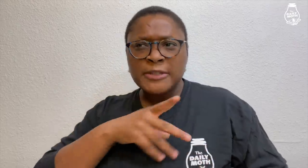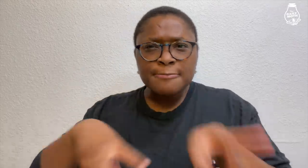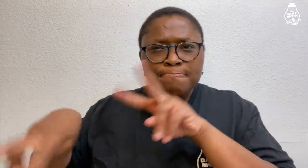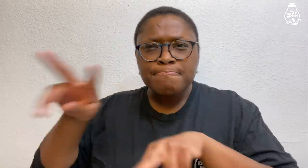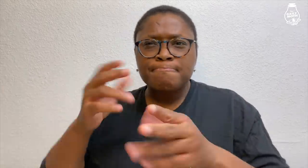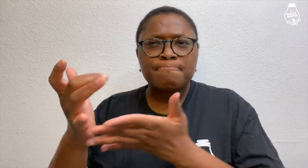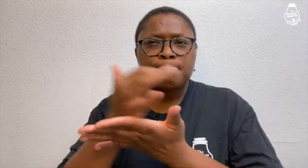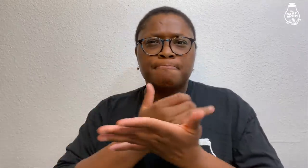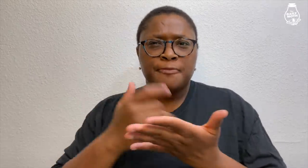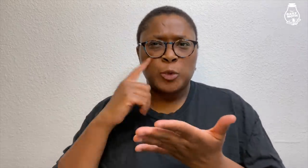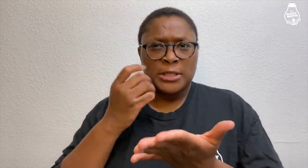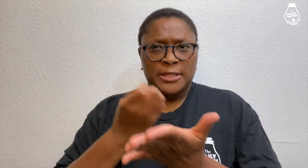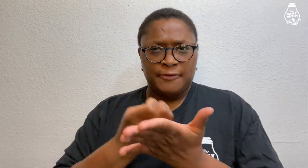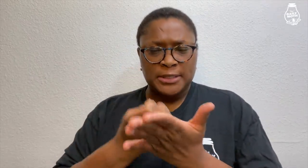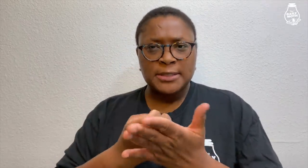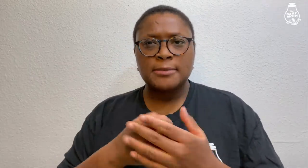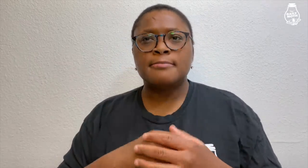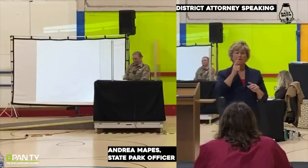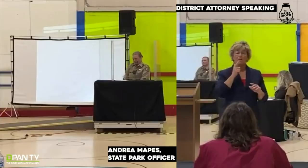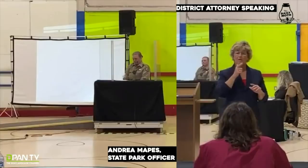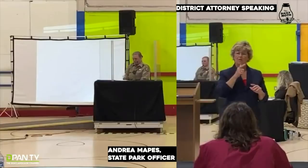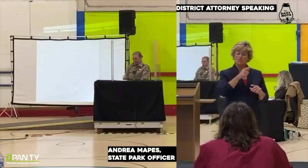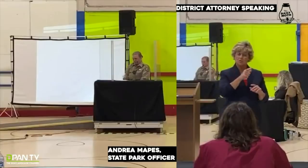several detectives to search the area and collect evidence.